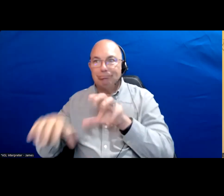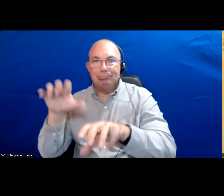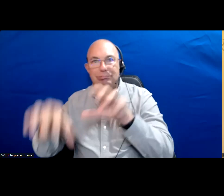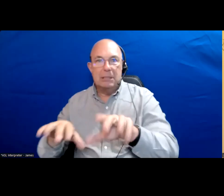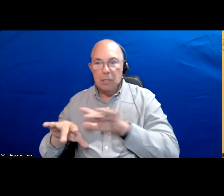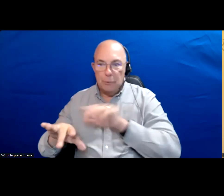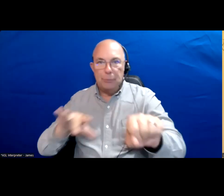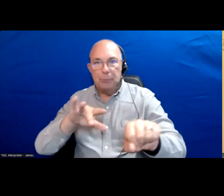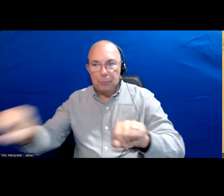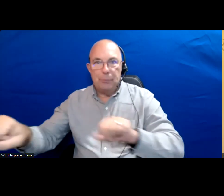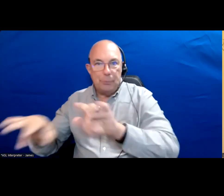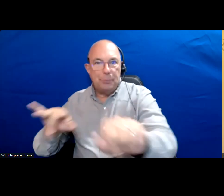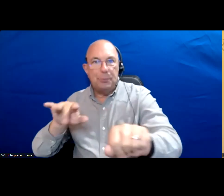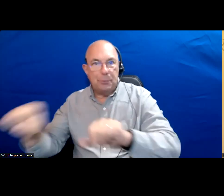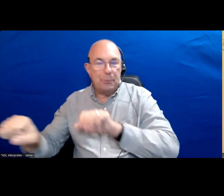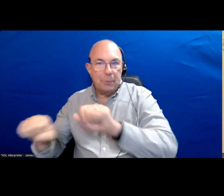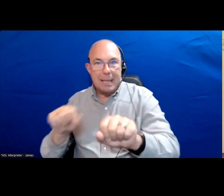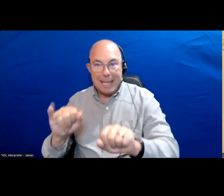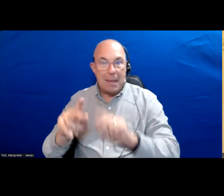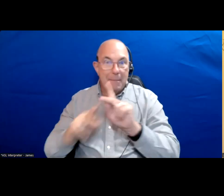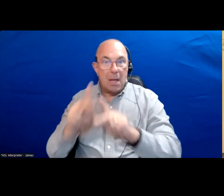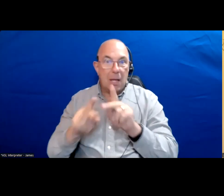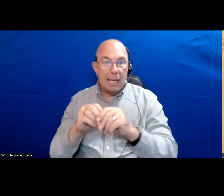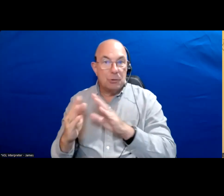a significant population of the un-housed in Toronto are indigenous.